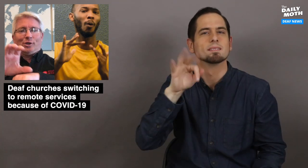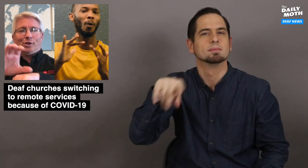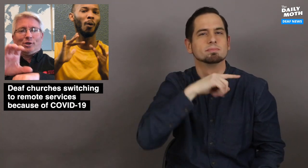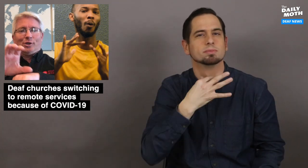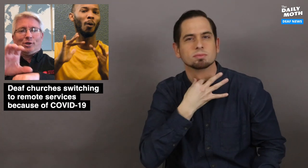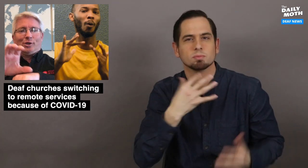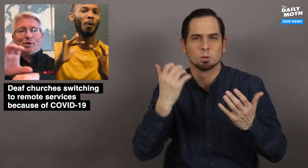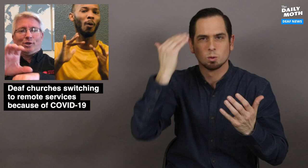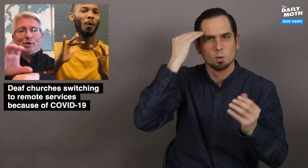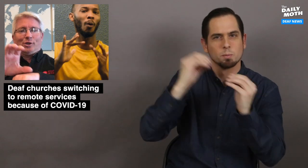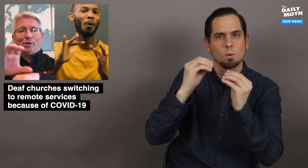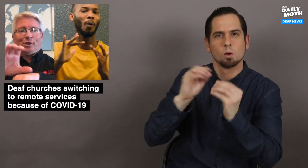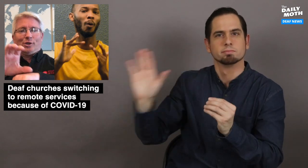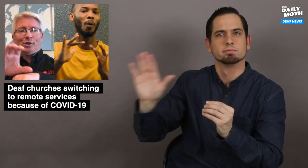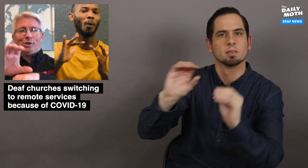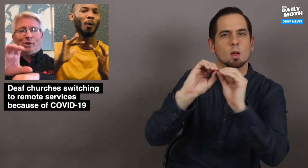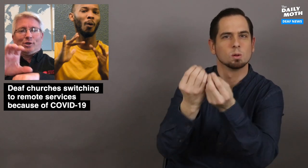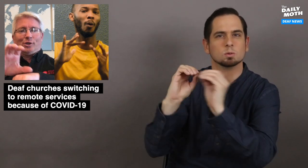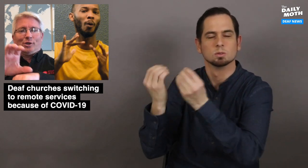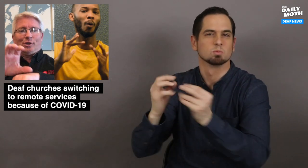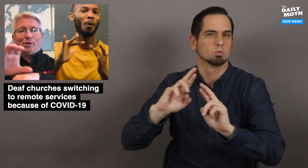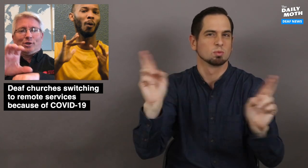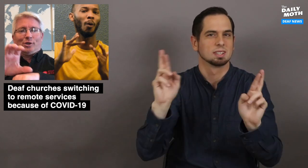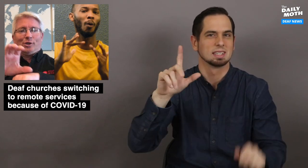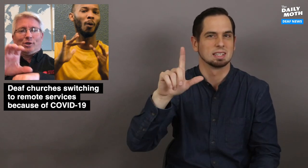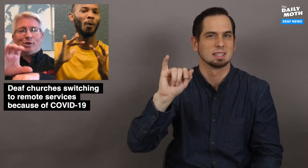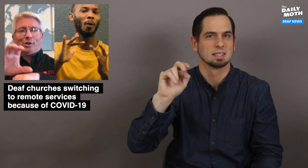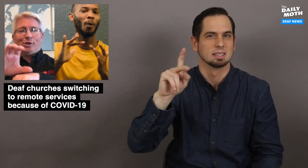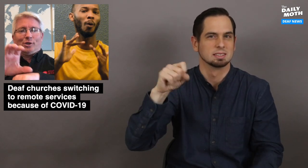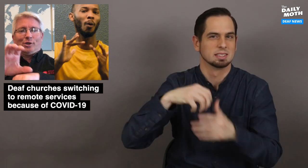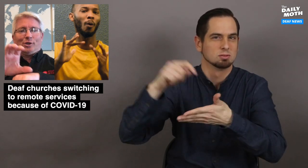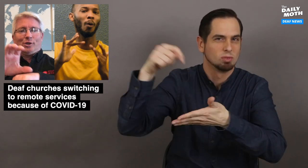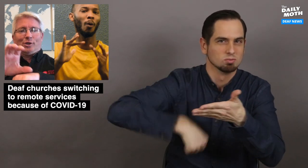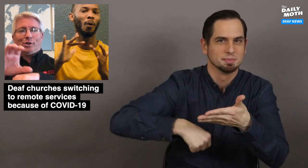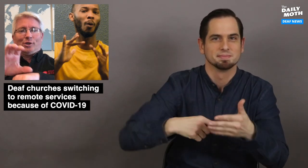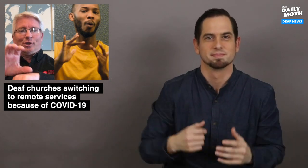If you want to know more about their organizations, the links are in the transcript.